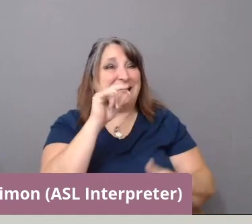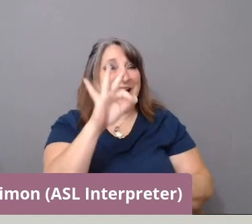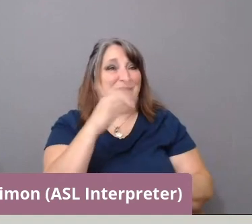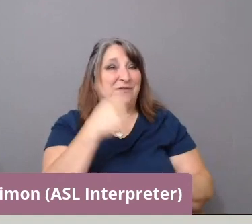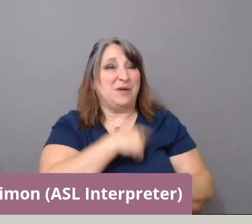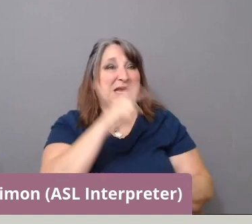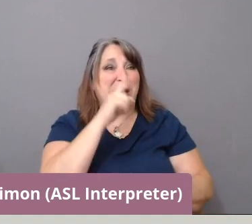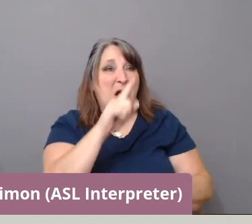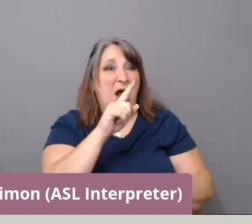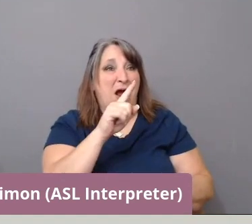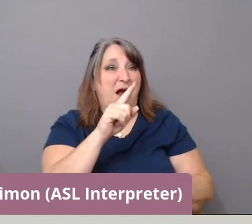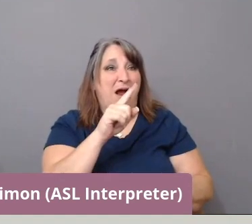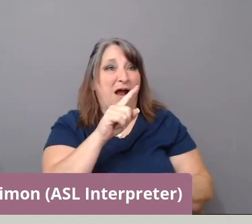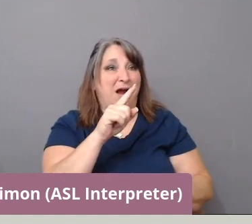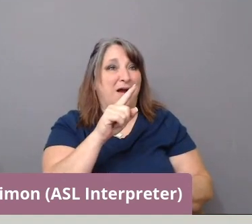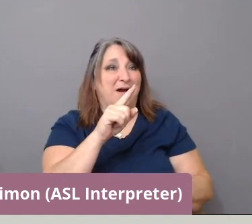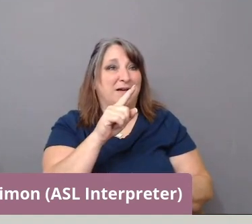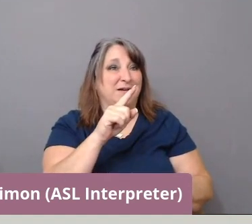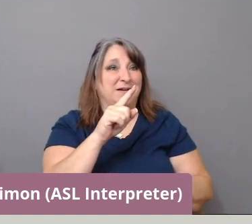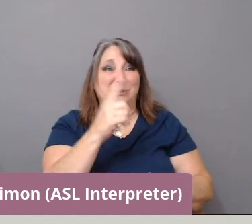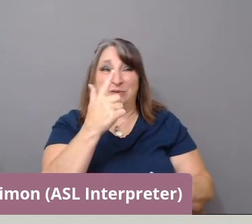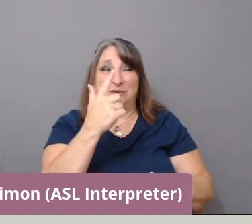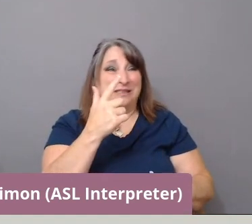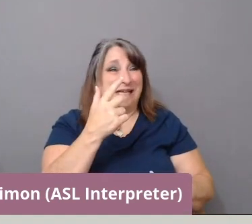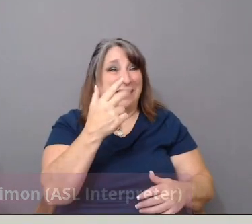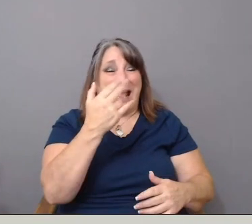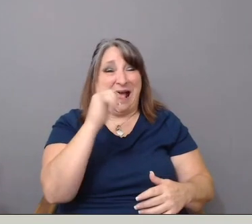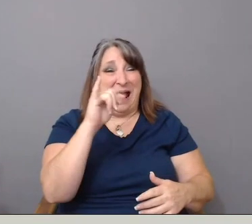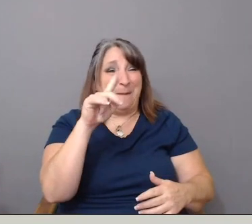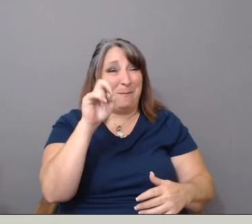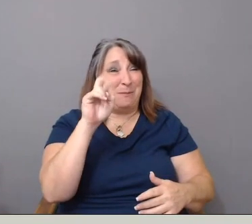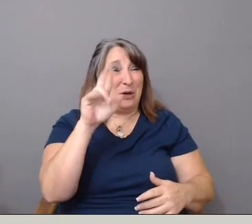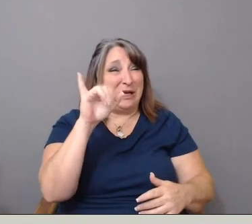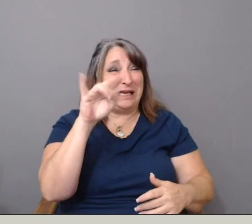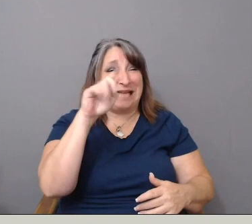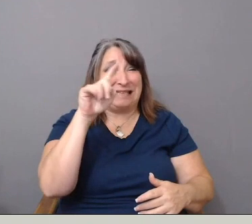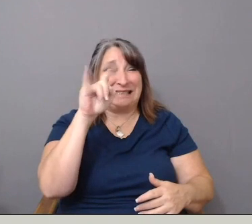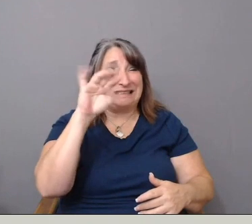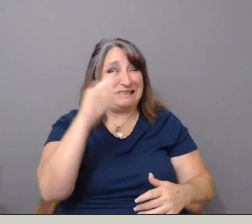so far above our numbers right now, imagine--